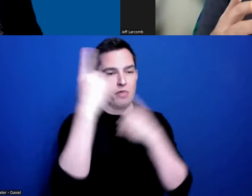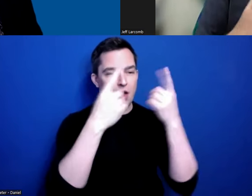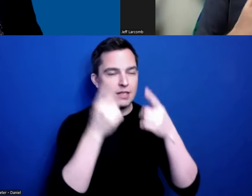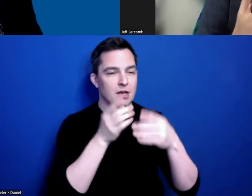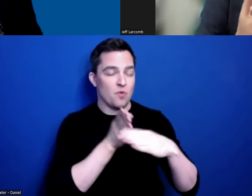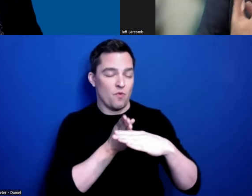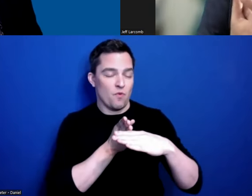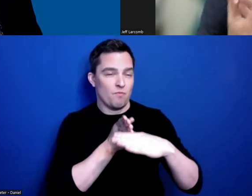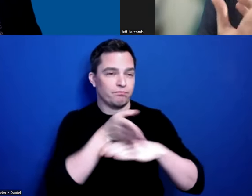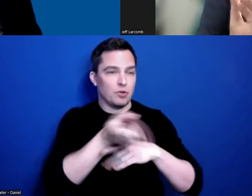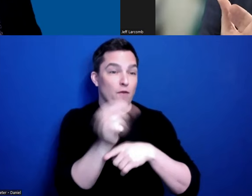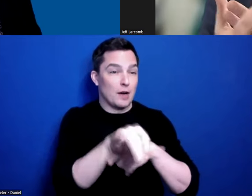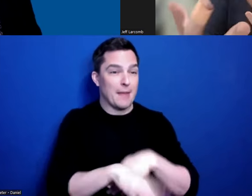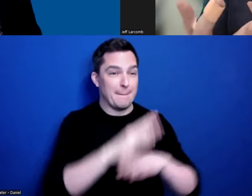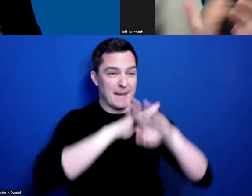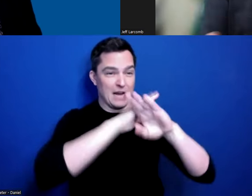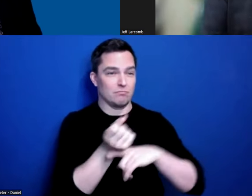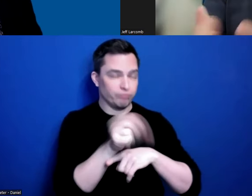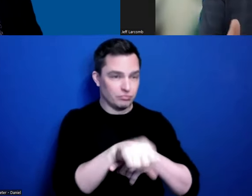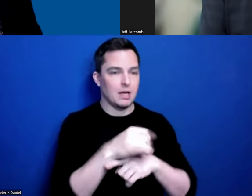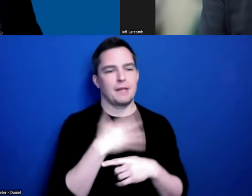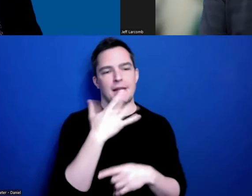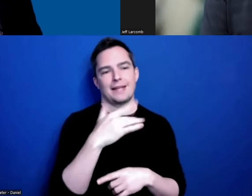I’m really lucky that I have that, and its one of the reasons why we’re here